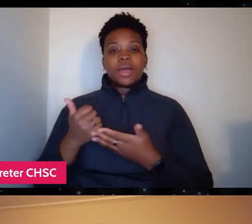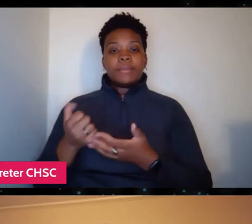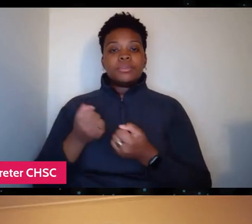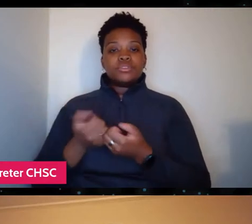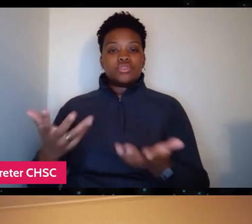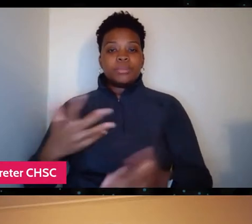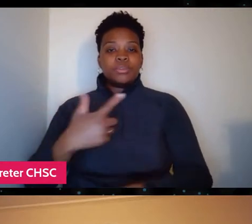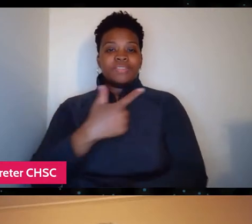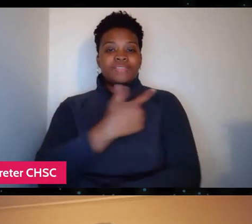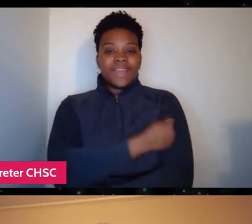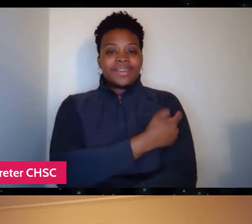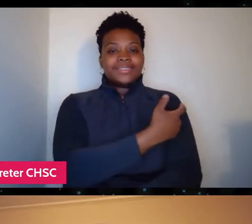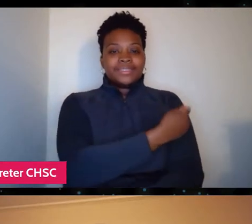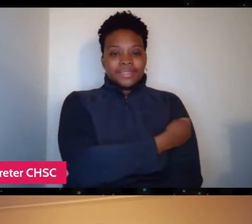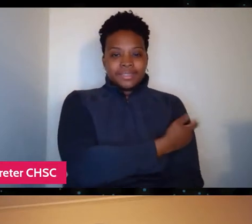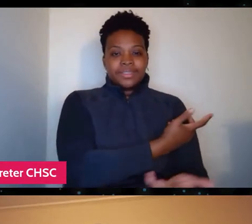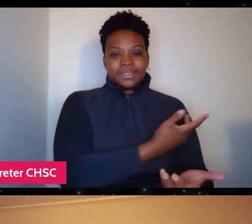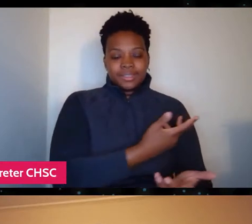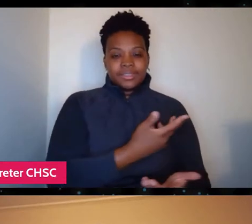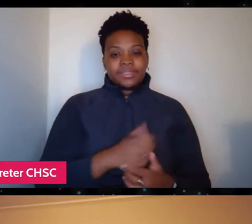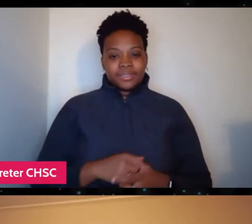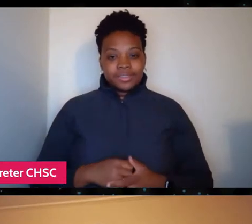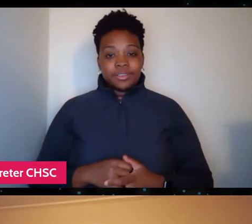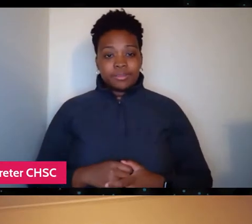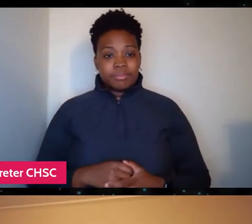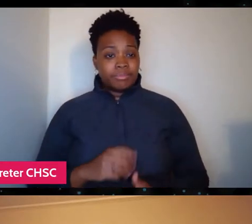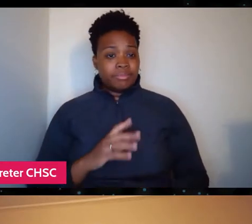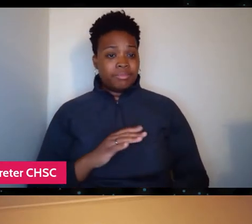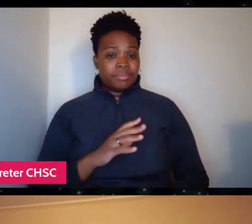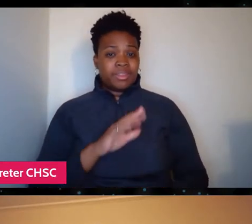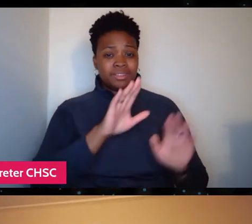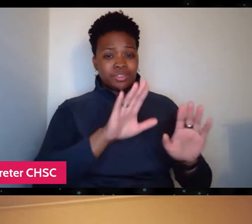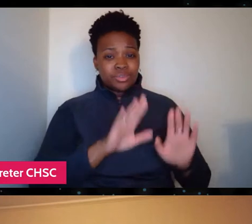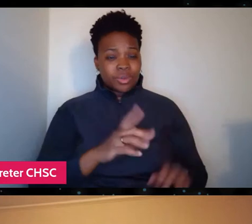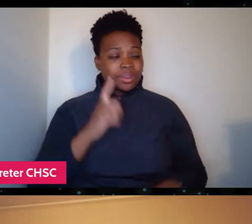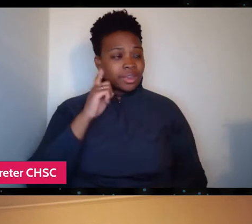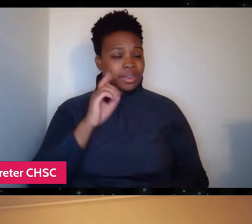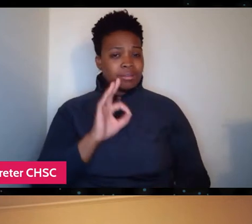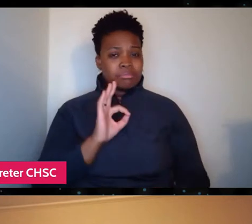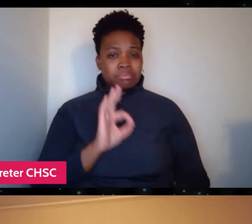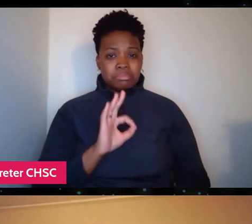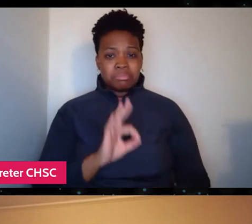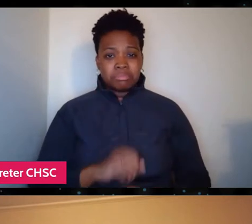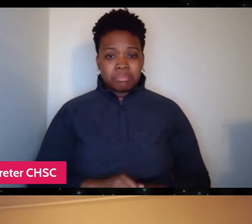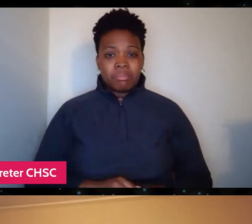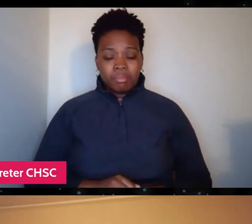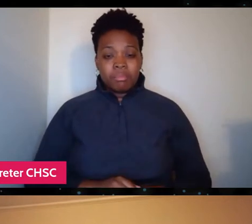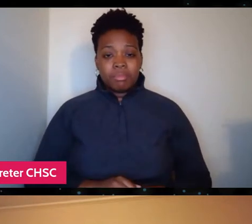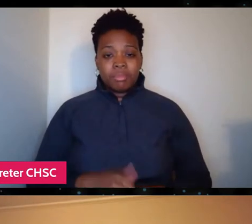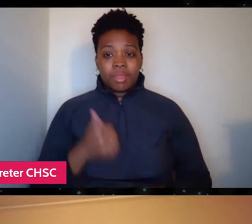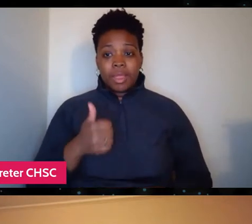So they are with that as well . So great to hear. Okay, so onto my next question,